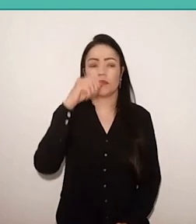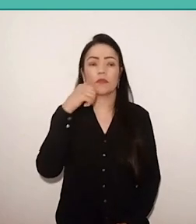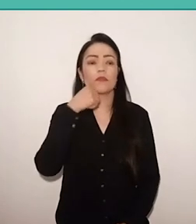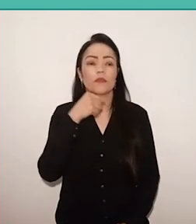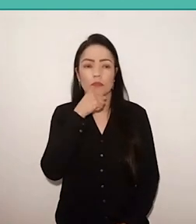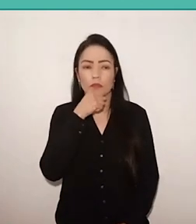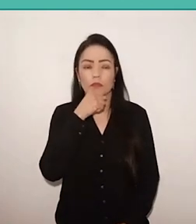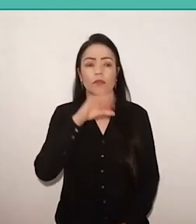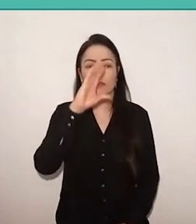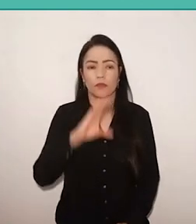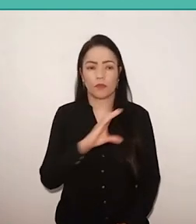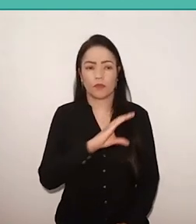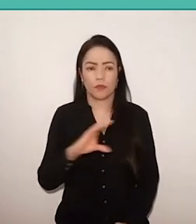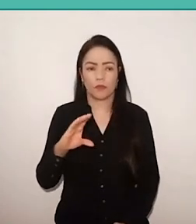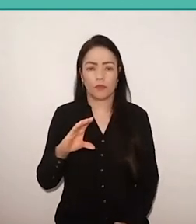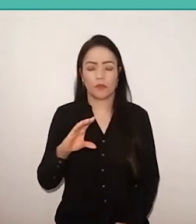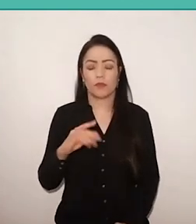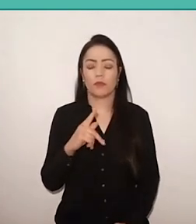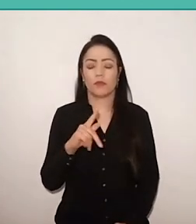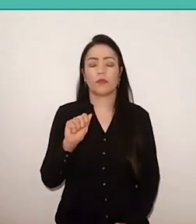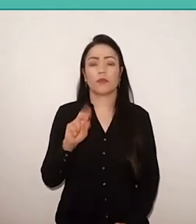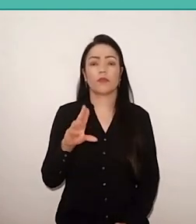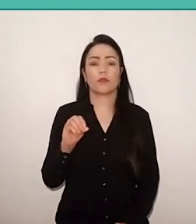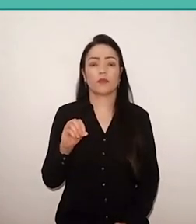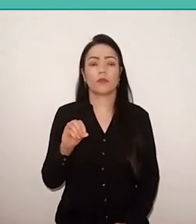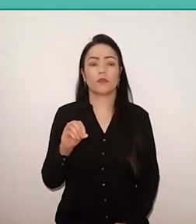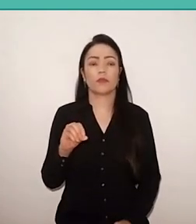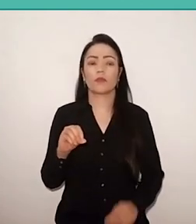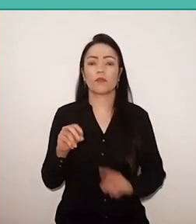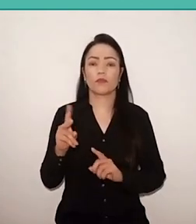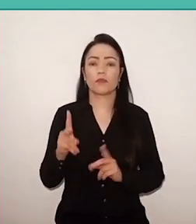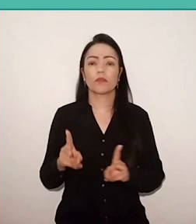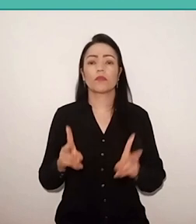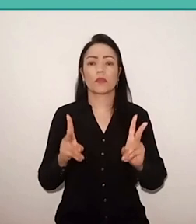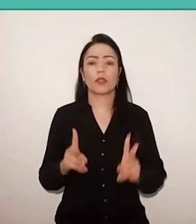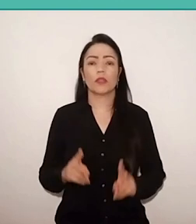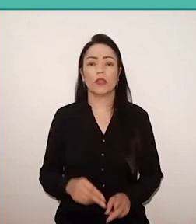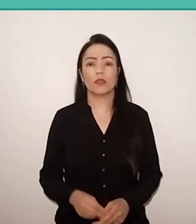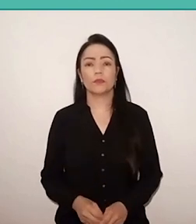And Paulo followed… the religion, the mother's belief.